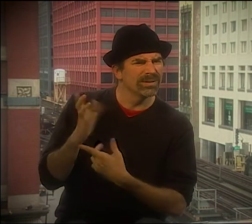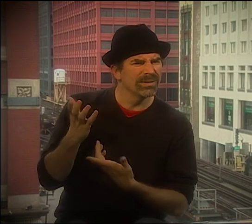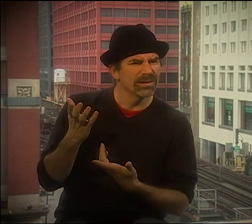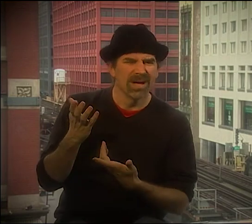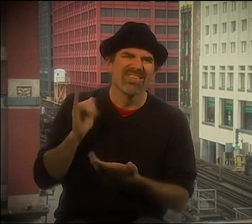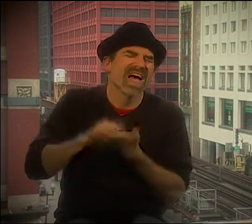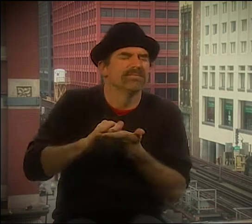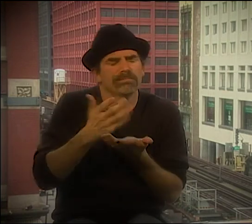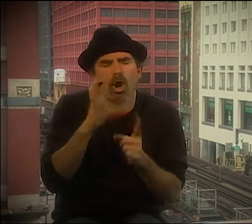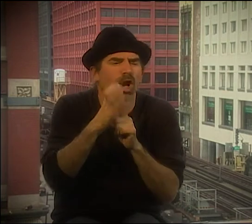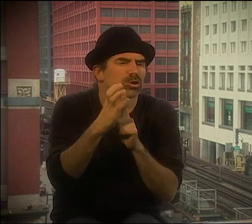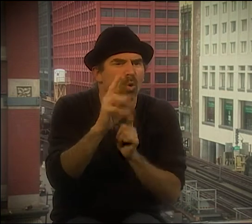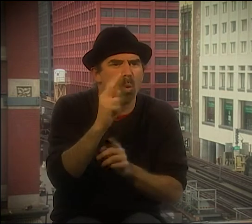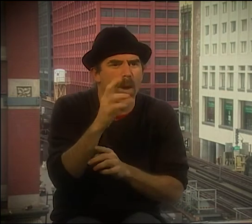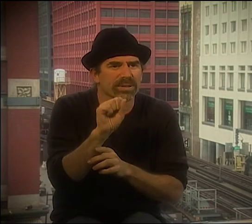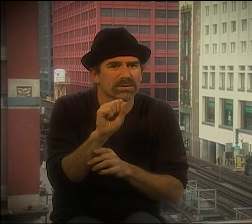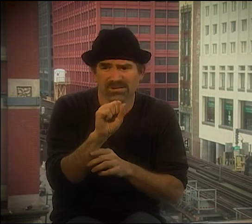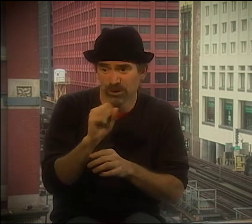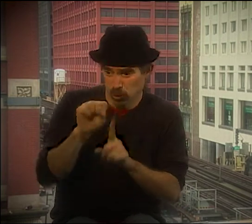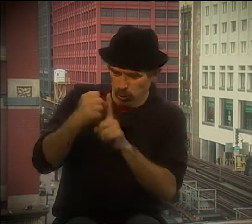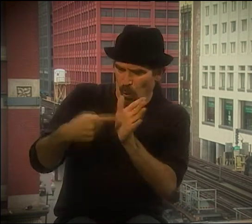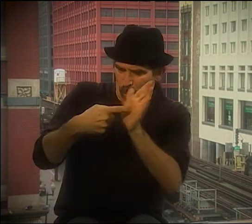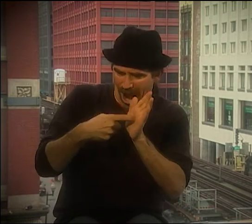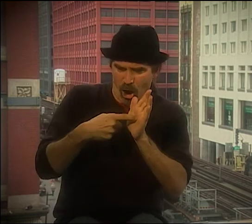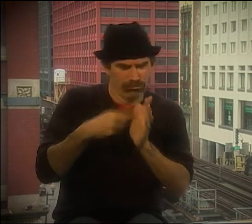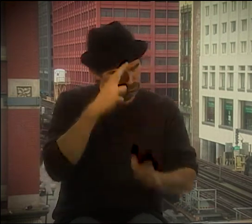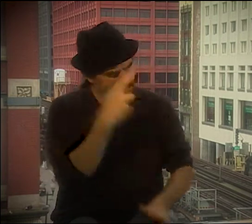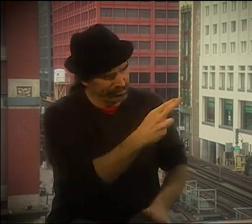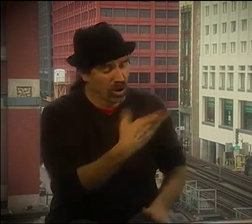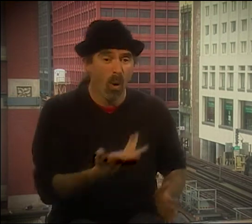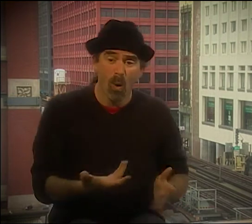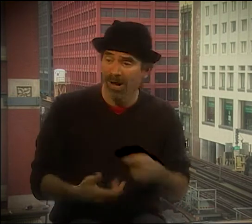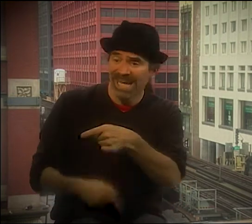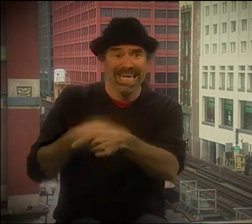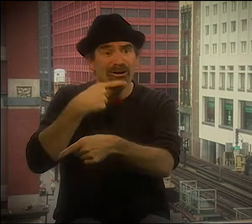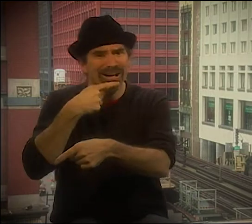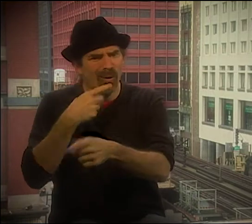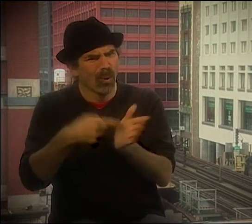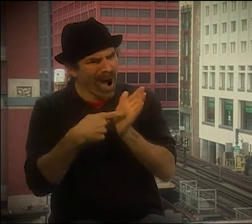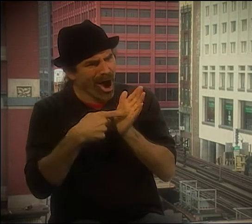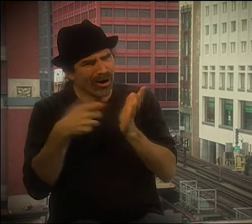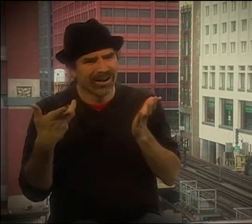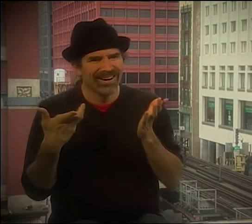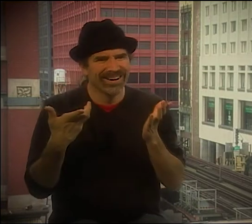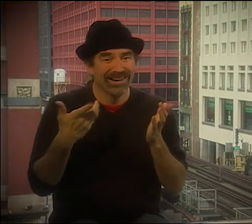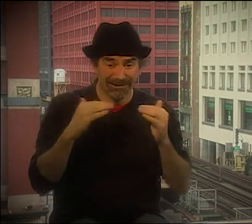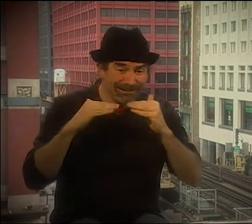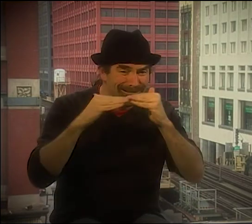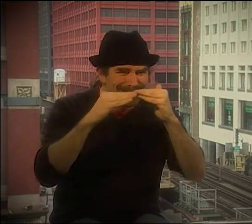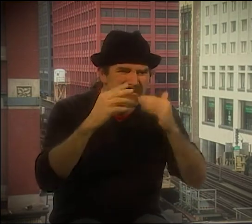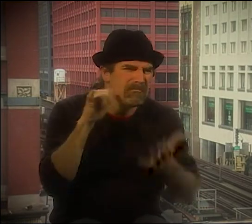OF A DEAF PERSON, THEN THEY'RE MAKING A DECISION FOR EXCLUSION. THERE BEING RUDE. I MEAN, THAT'S A CULTURAL NORM, RIGHT?